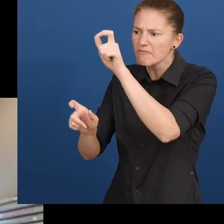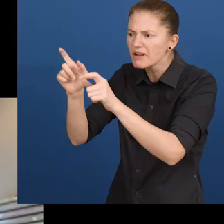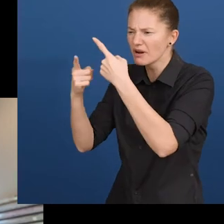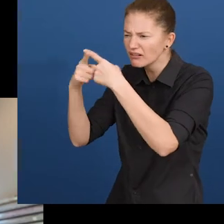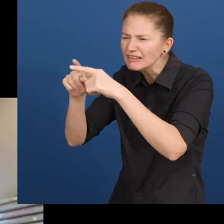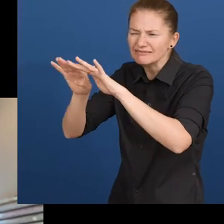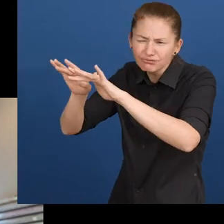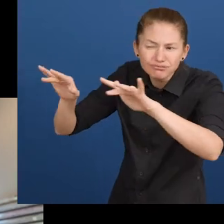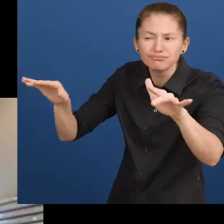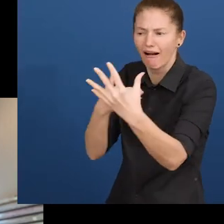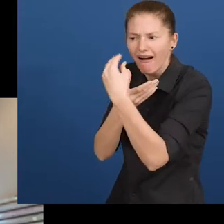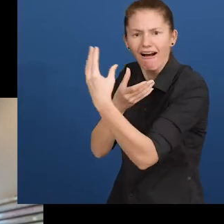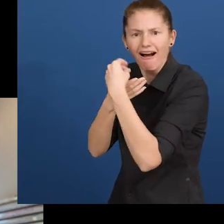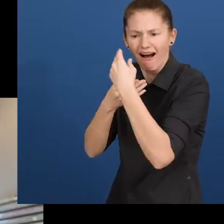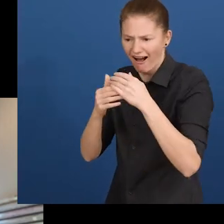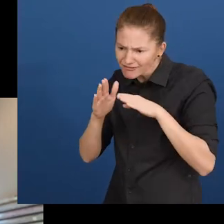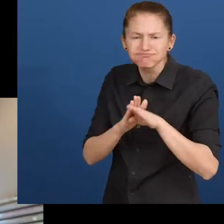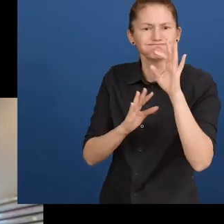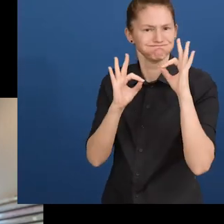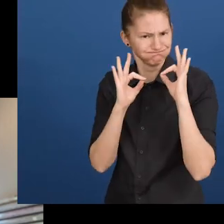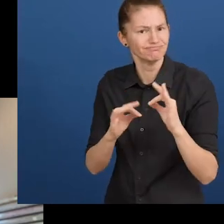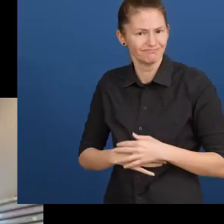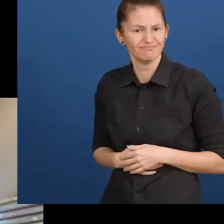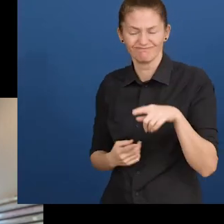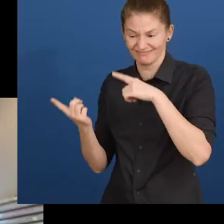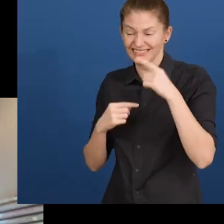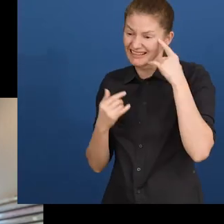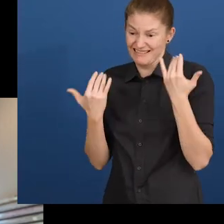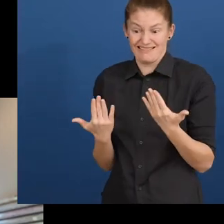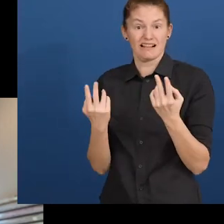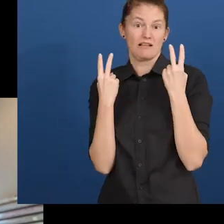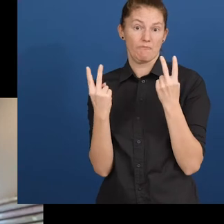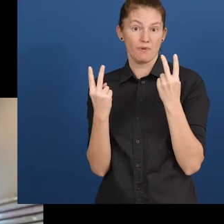this is especially important during times of limited physical access as result of the pandemic."